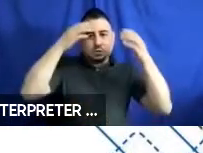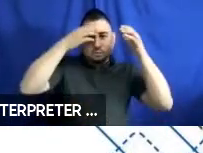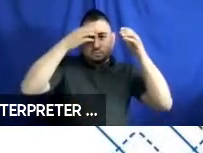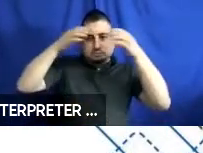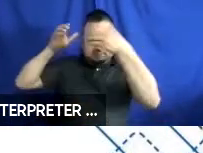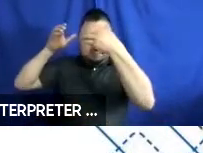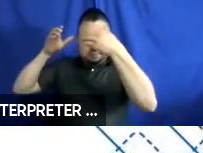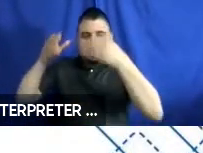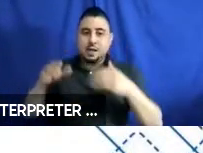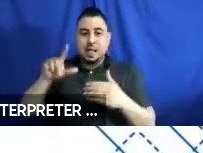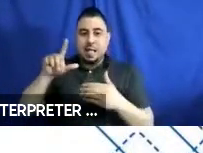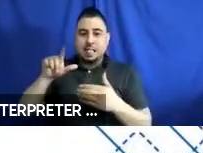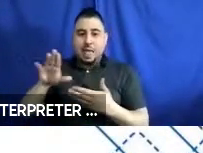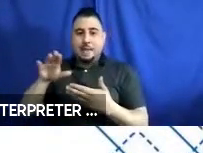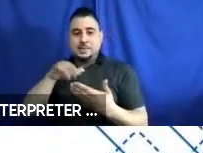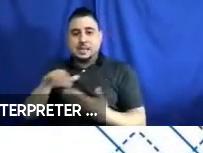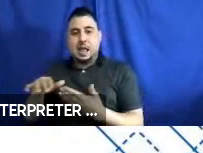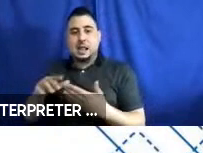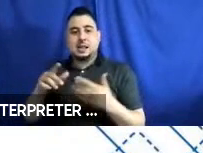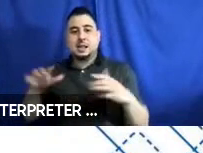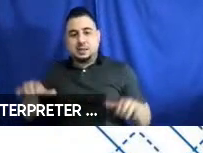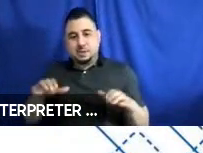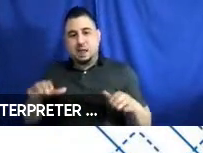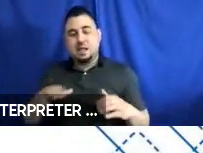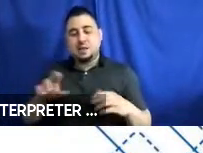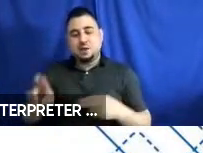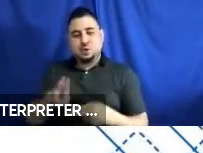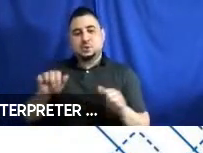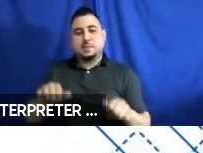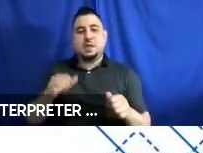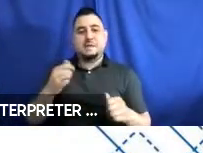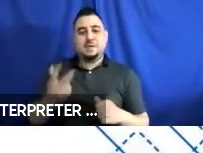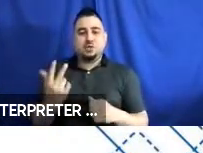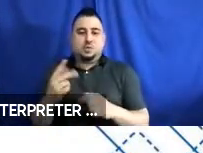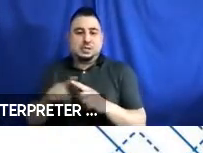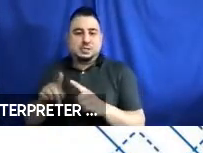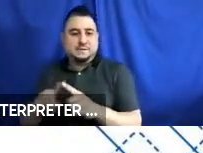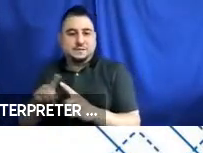a lab study we conducted that explored the usability of three different securement systems